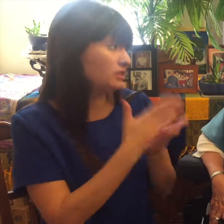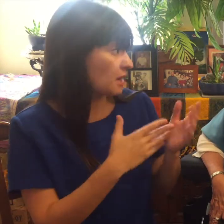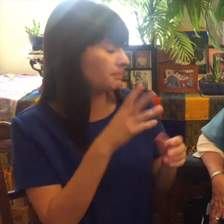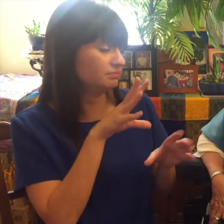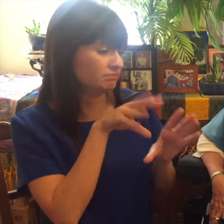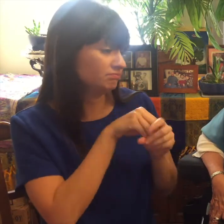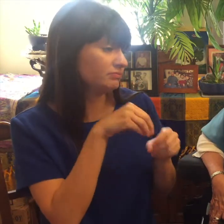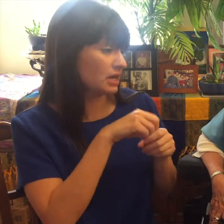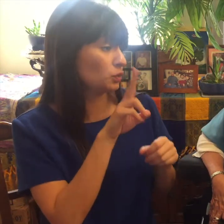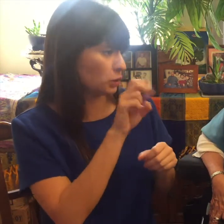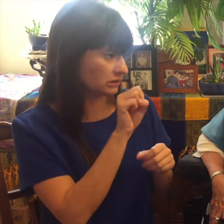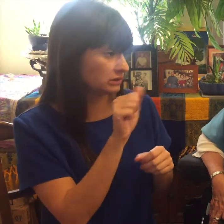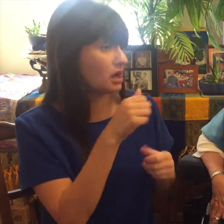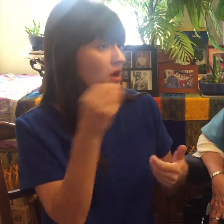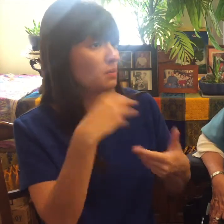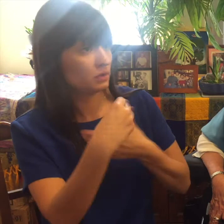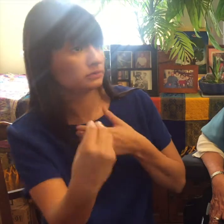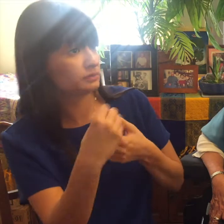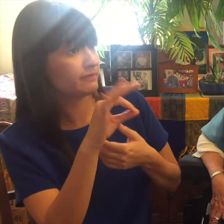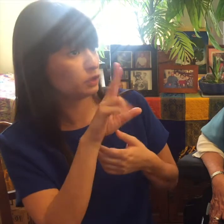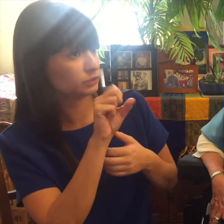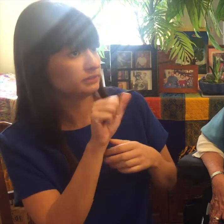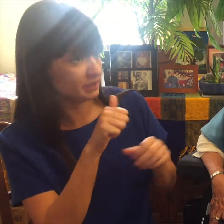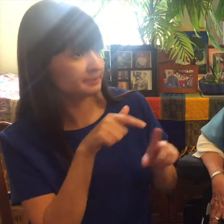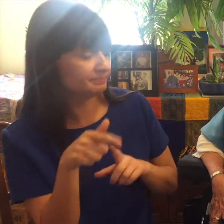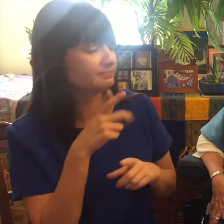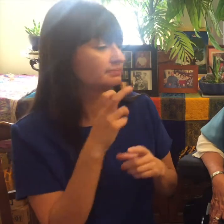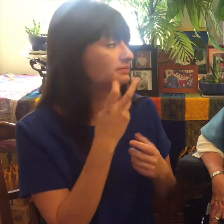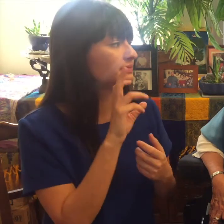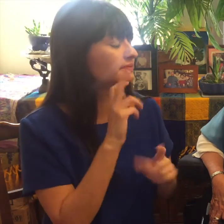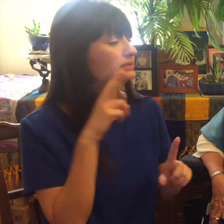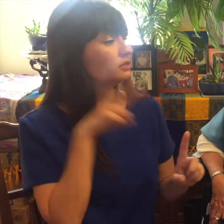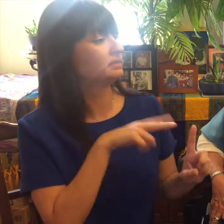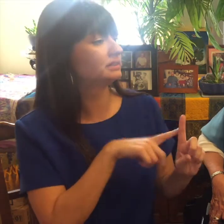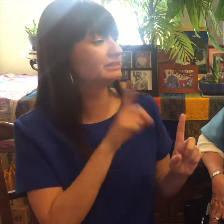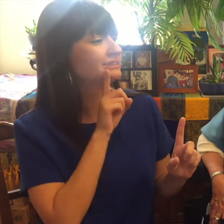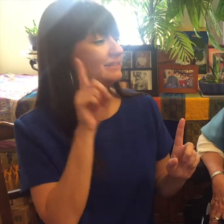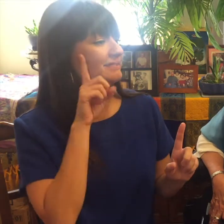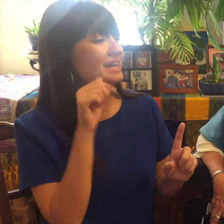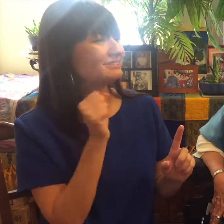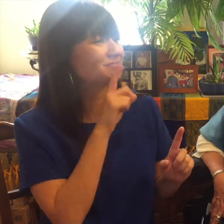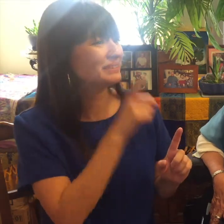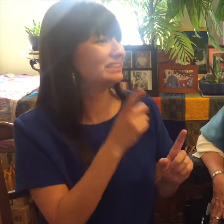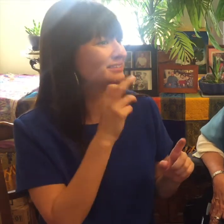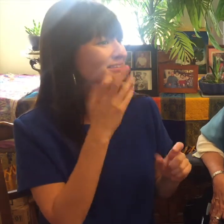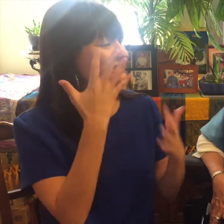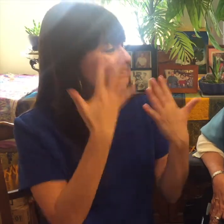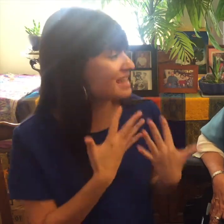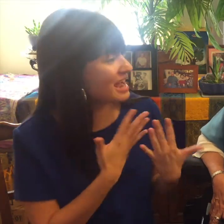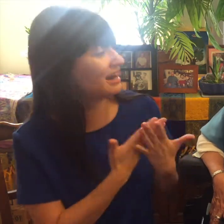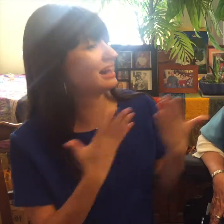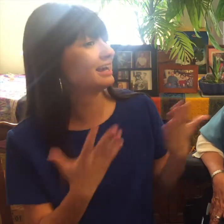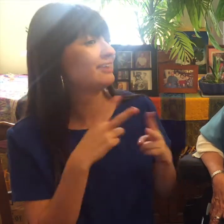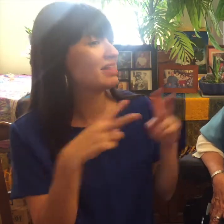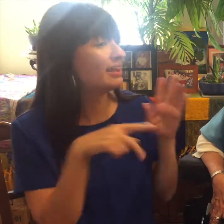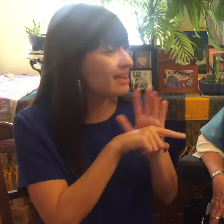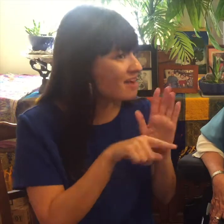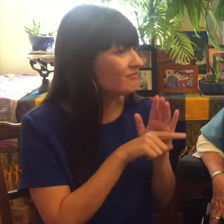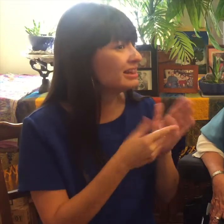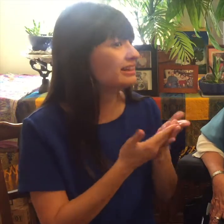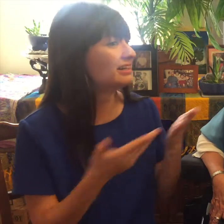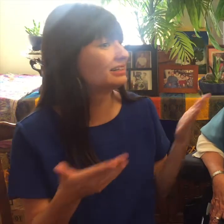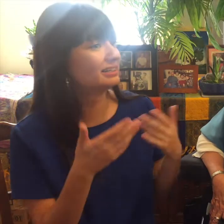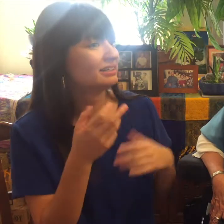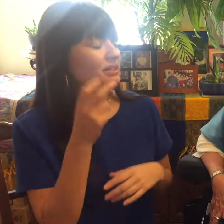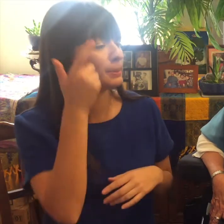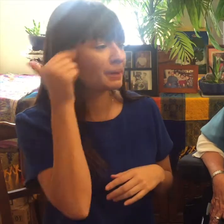yes in the USA and outside of the USA the view of Deafness is pitiful and very